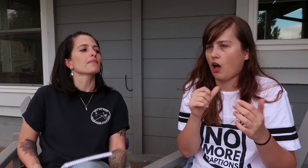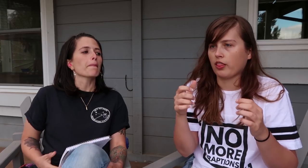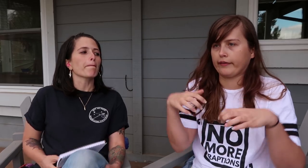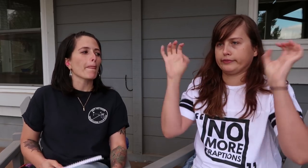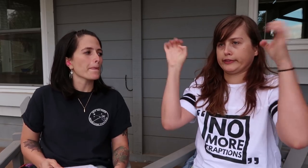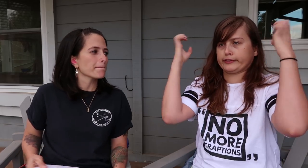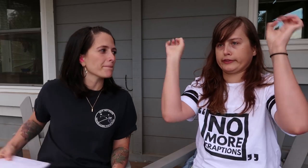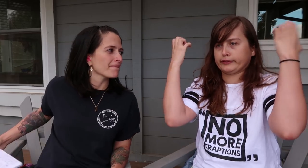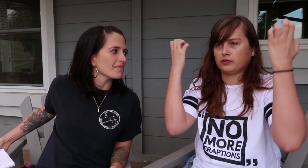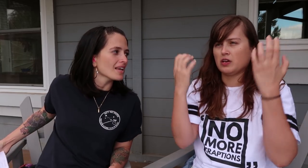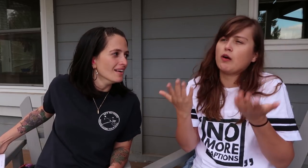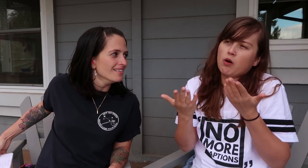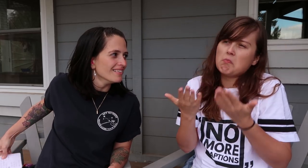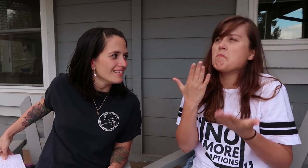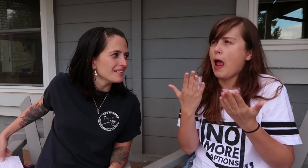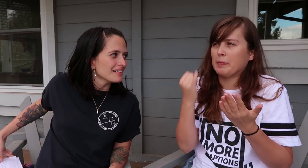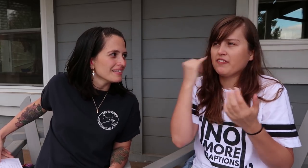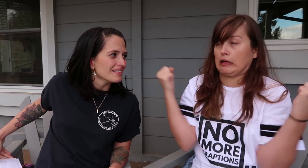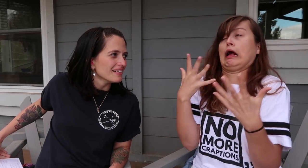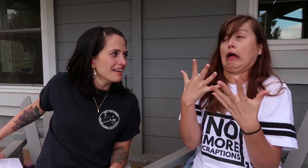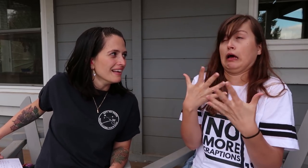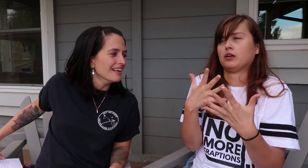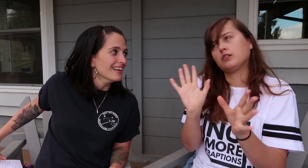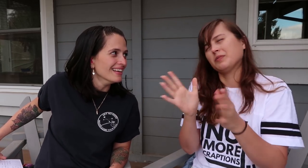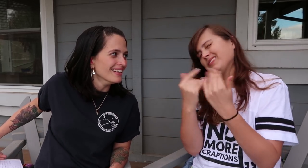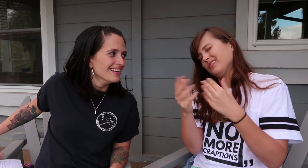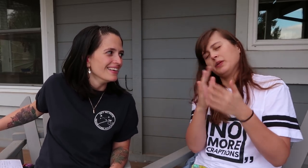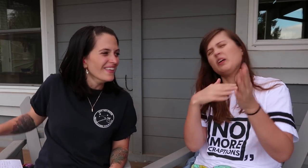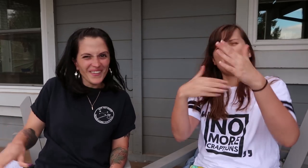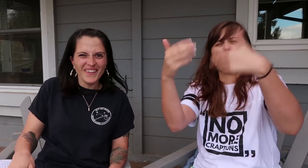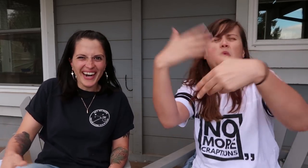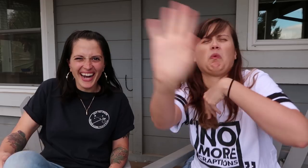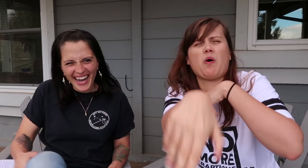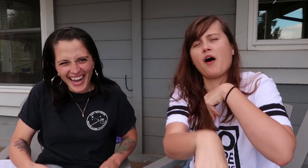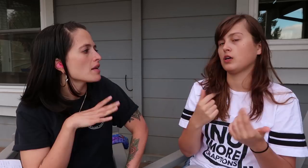Nothing like emergency things, well, maybe, if they really scare you and you hate them. You know what? Whatever. We’ll just keep this going.